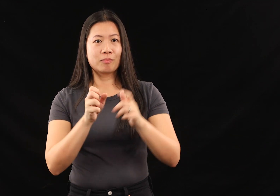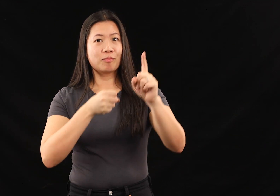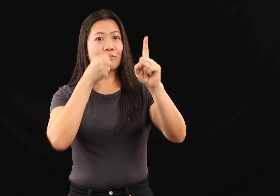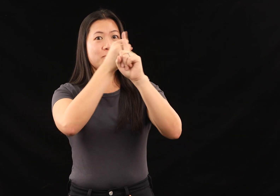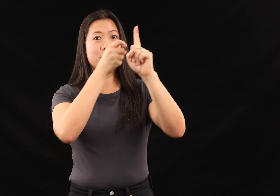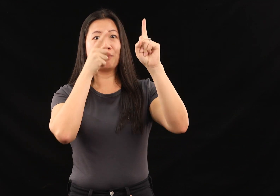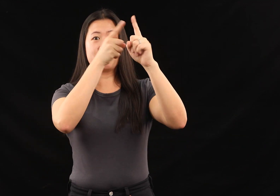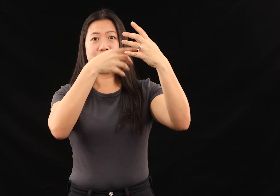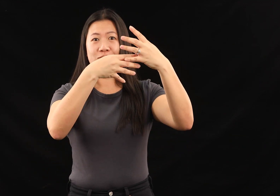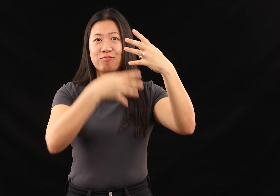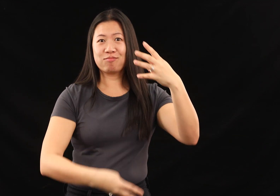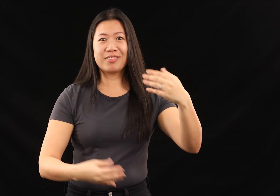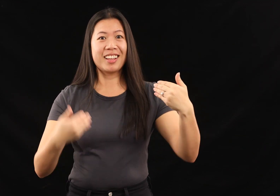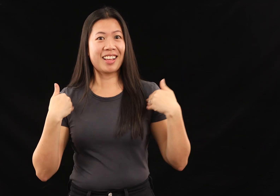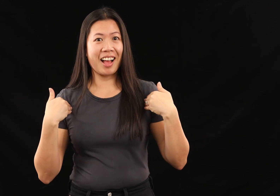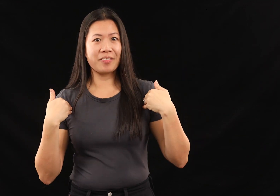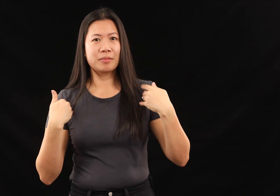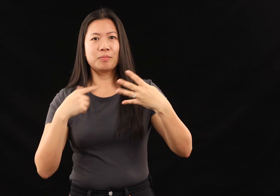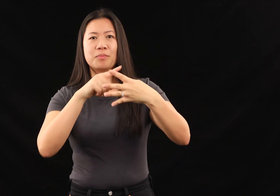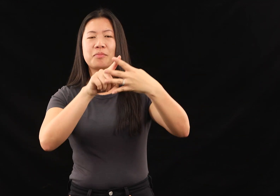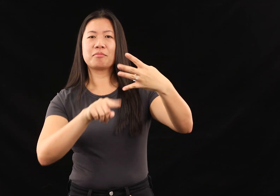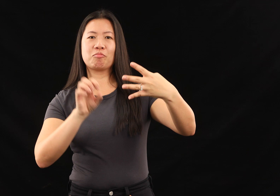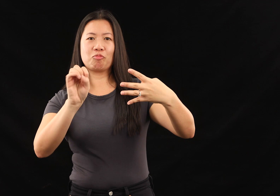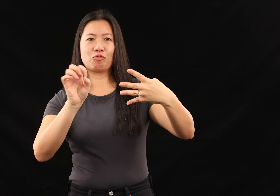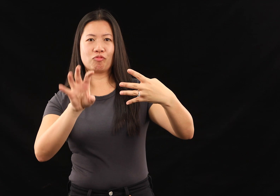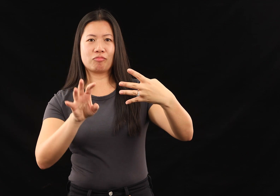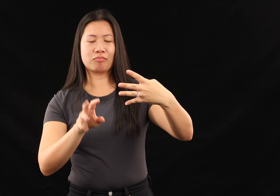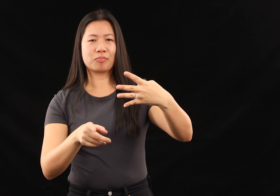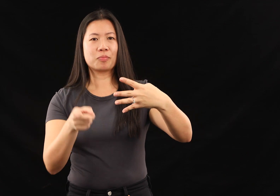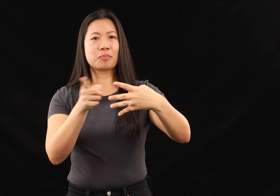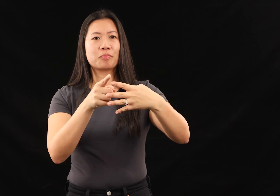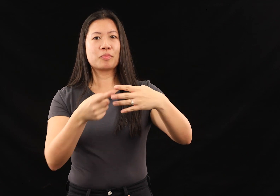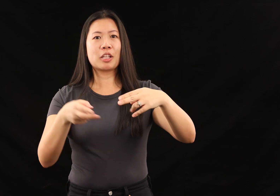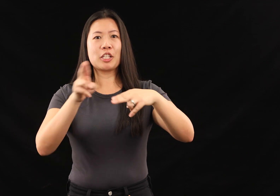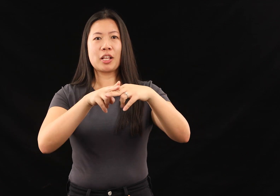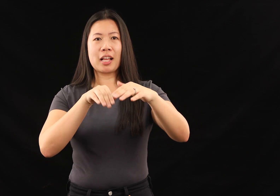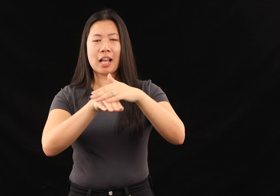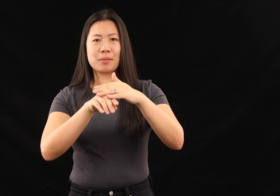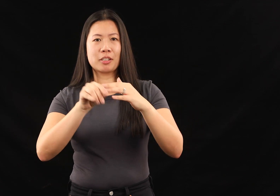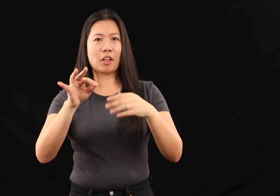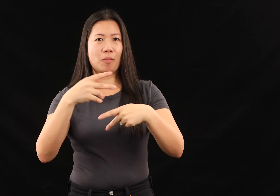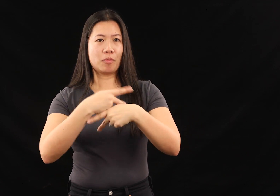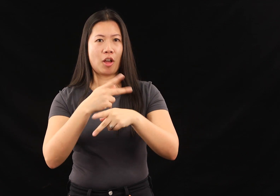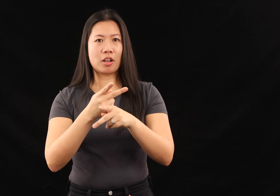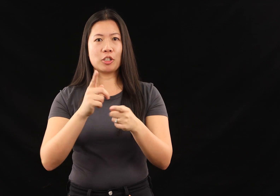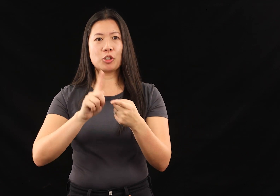These impact objectives include but are not limited to: increasing the accessibility of products